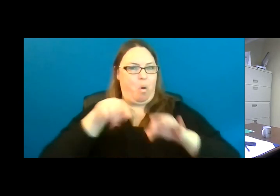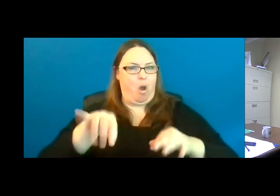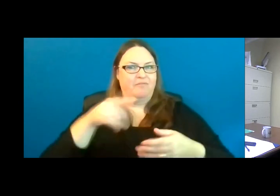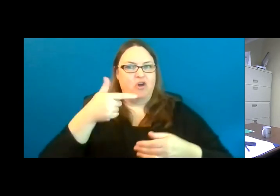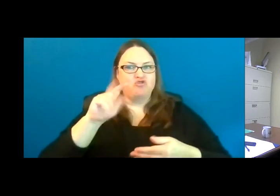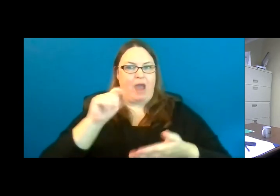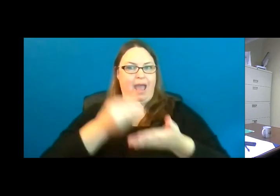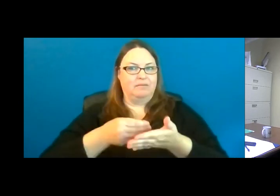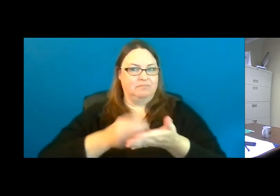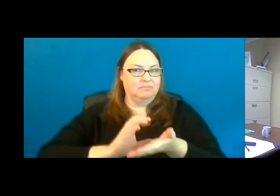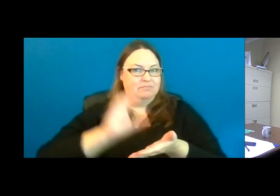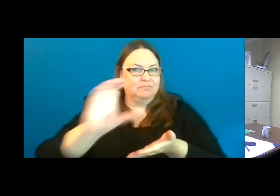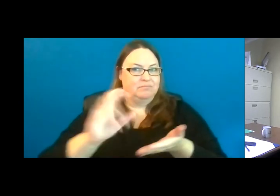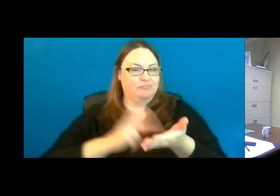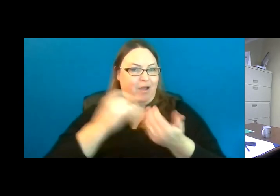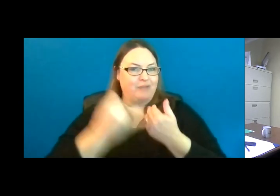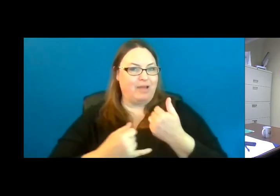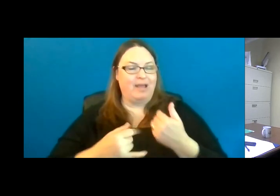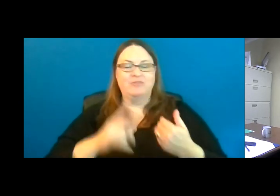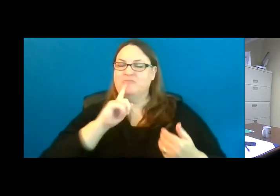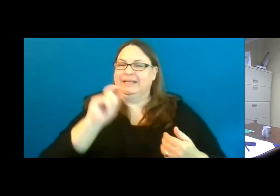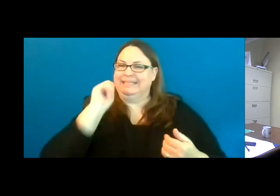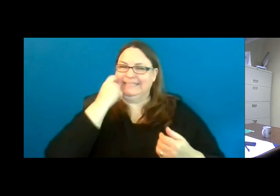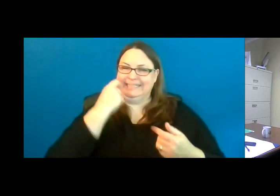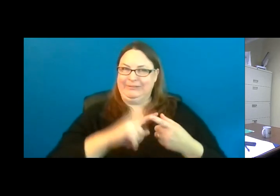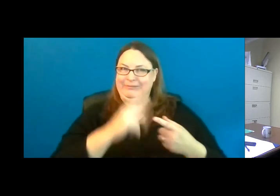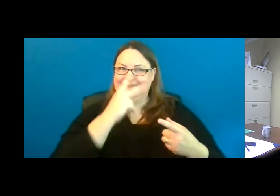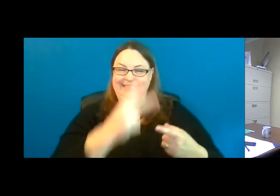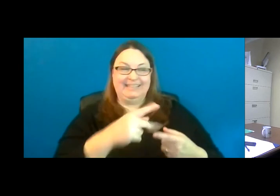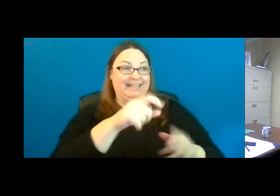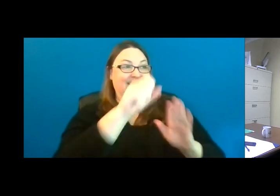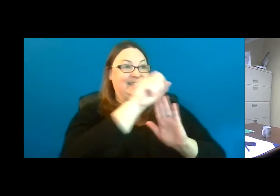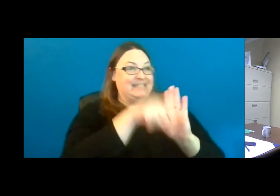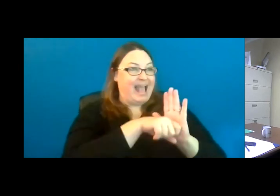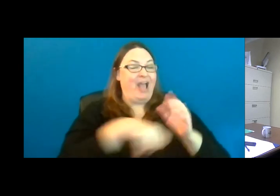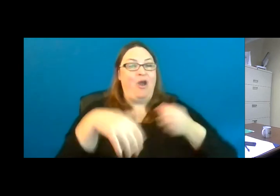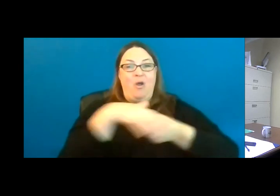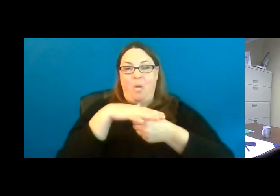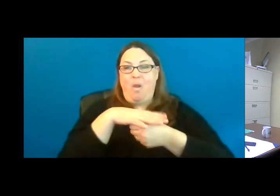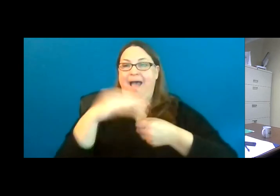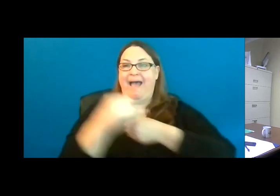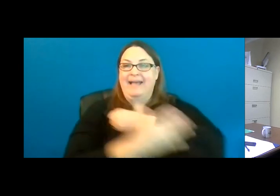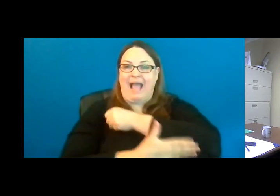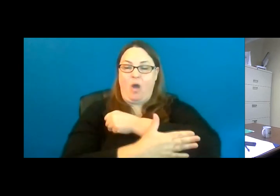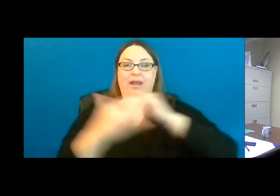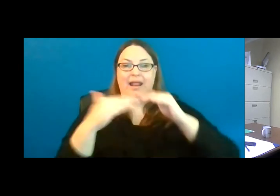It’s really been neat to see at the state, local and county level, the various projects